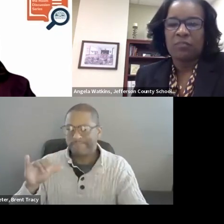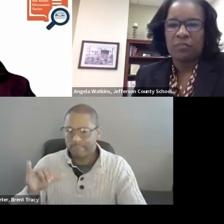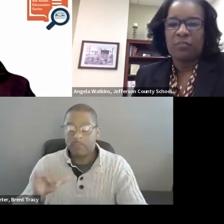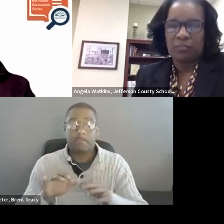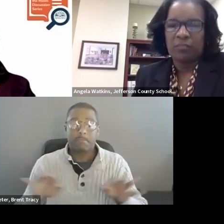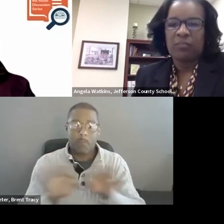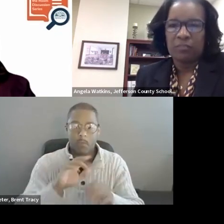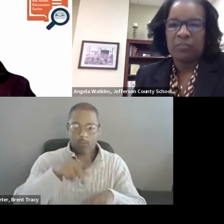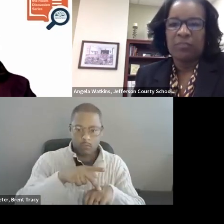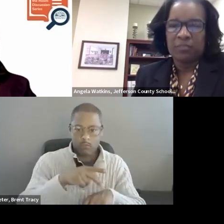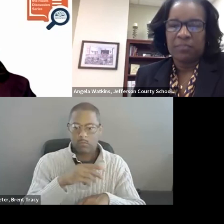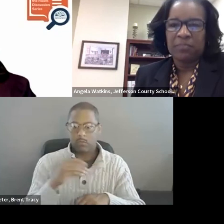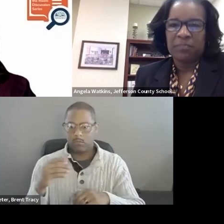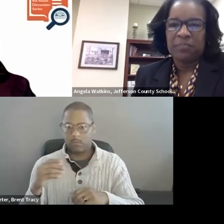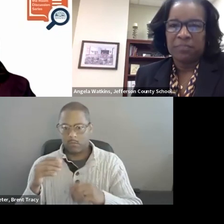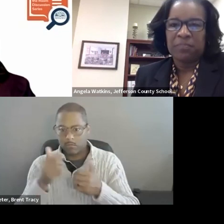Coaches help with that teacher support.